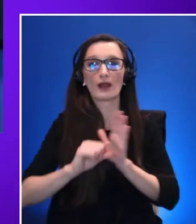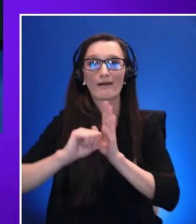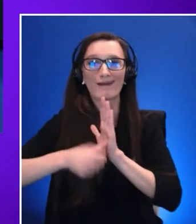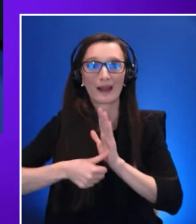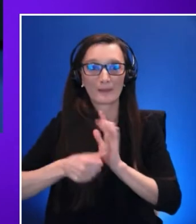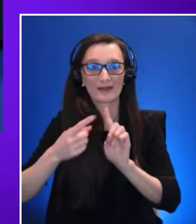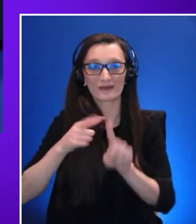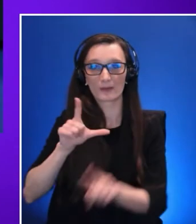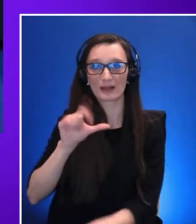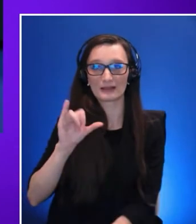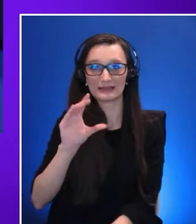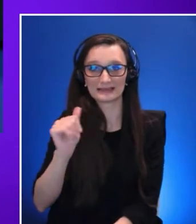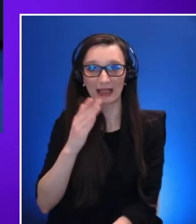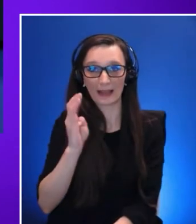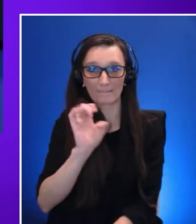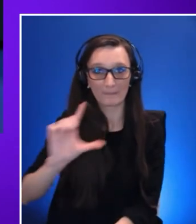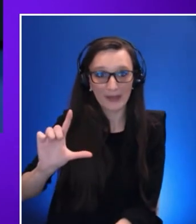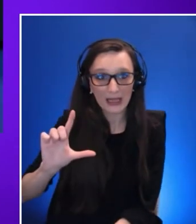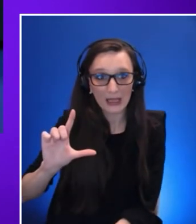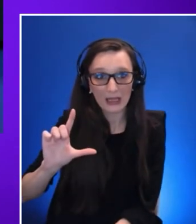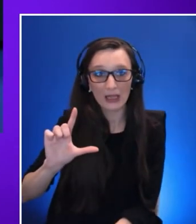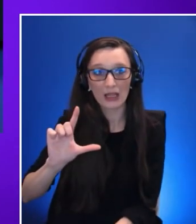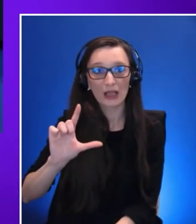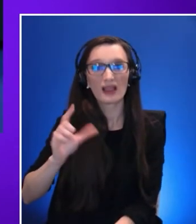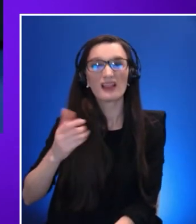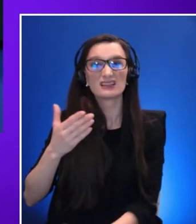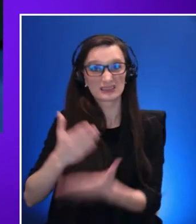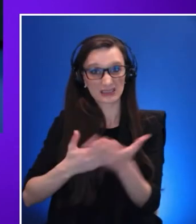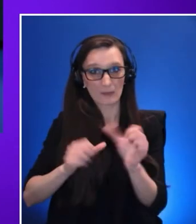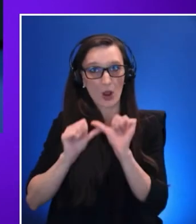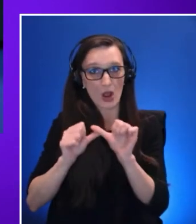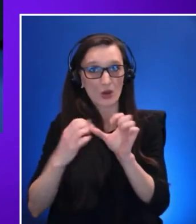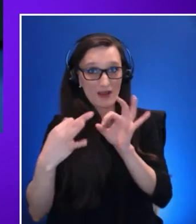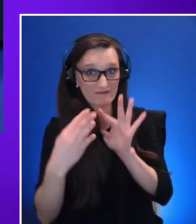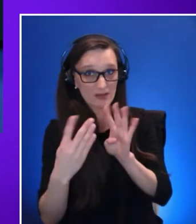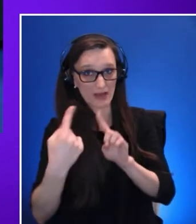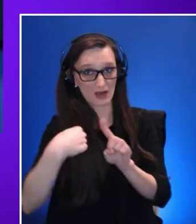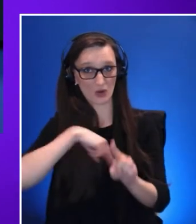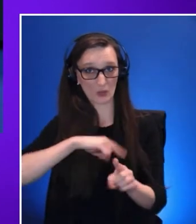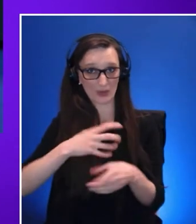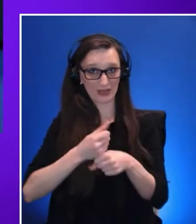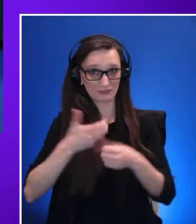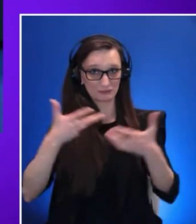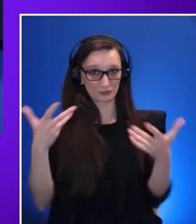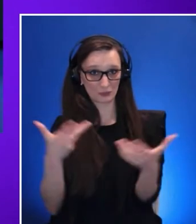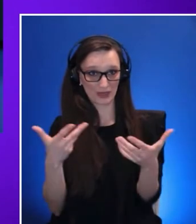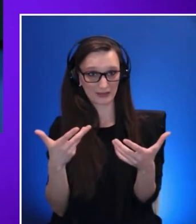or the ongoing feedback that we received from coming from our accommodation support tool,